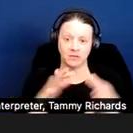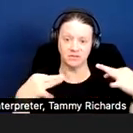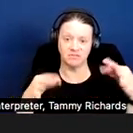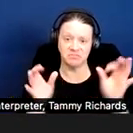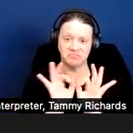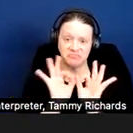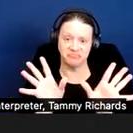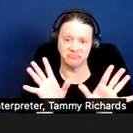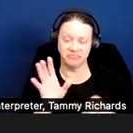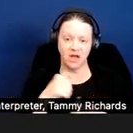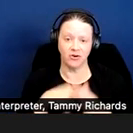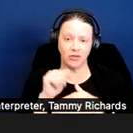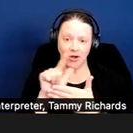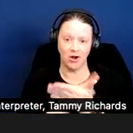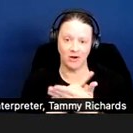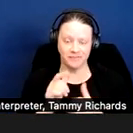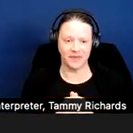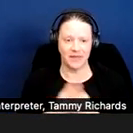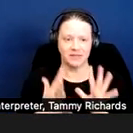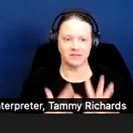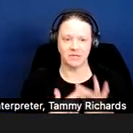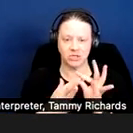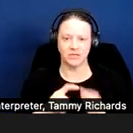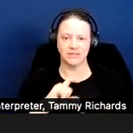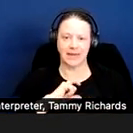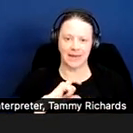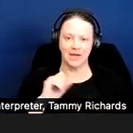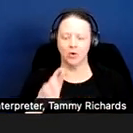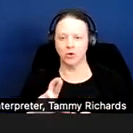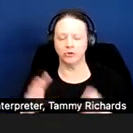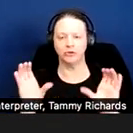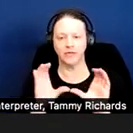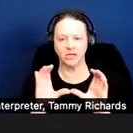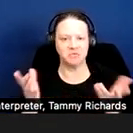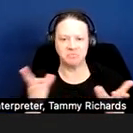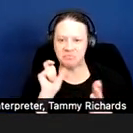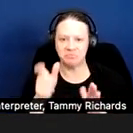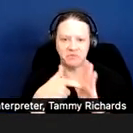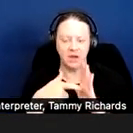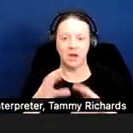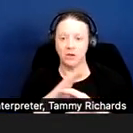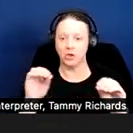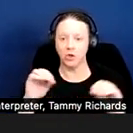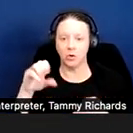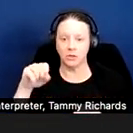Special tags, certifications not required. And also there's no species or size limitations.